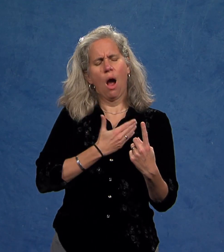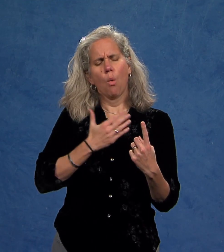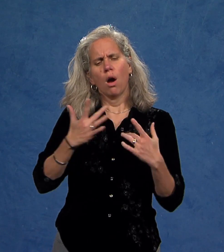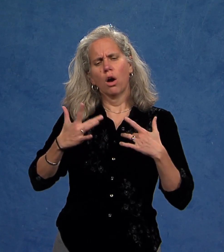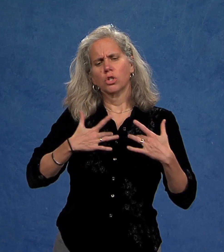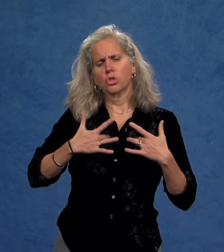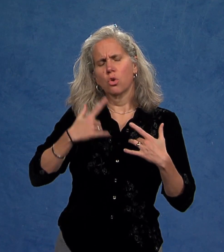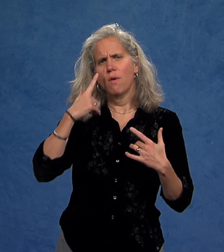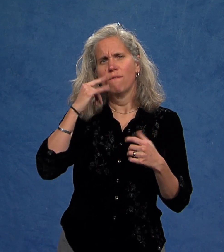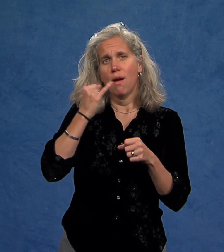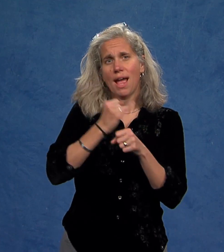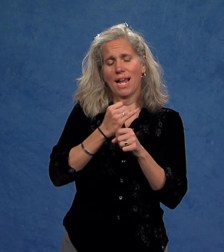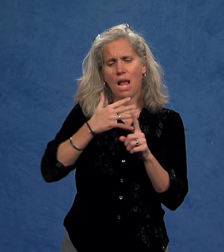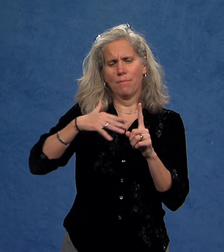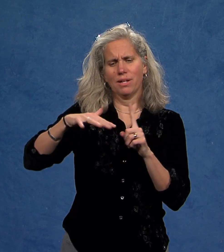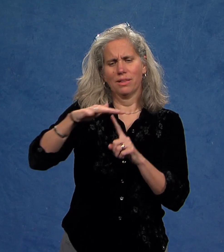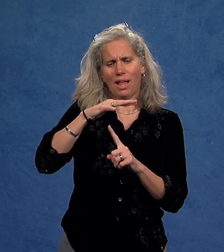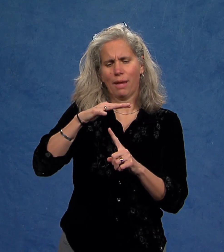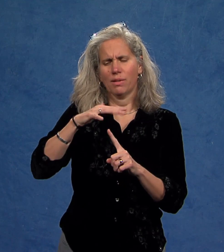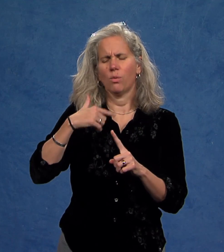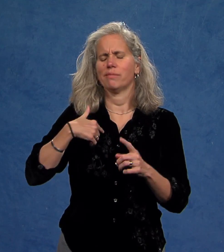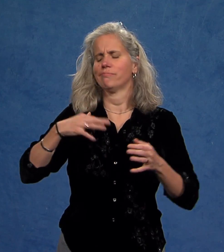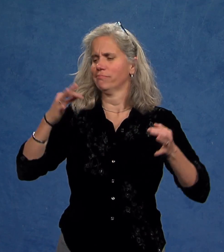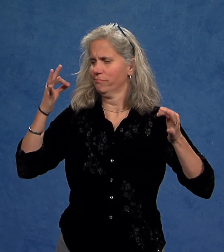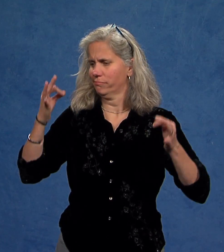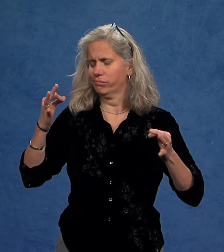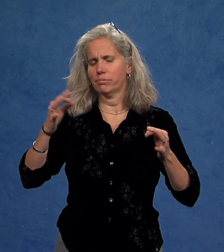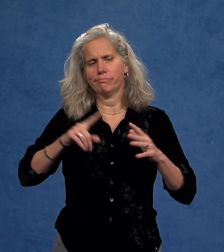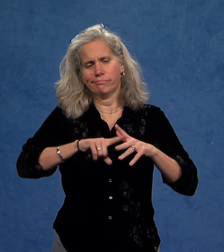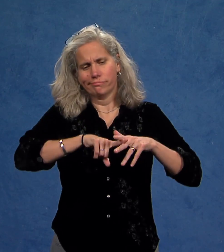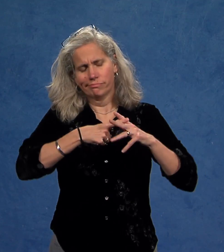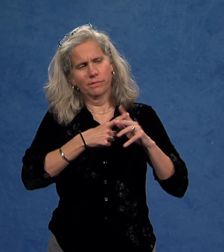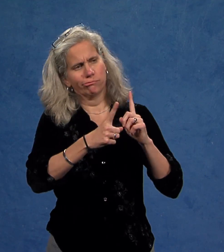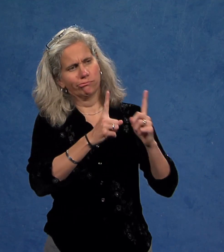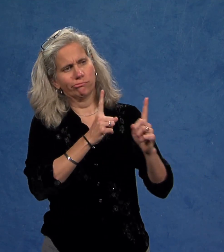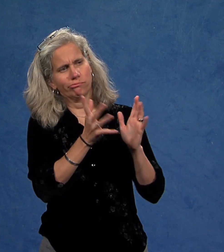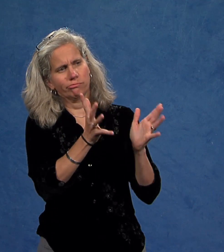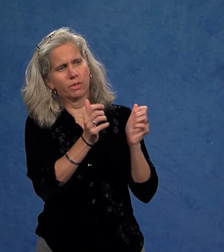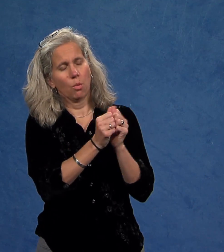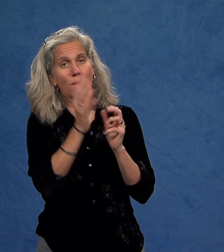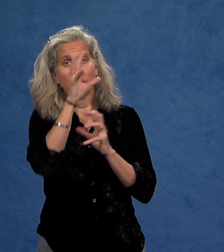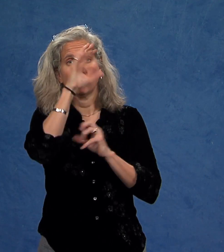and expressed concern for the campus climate. And as a result of this, we decided to initiate